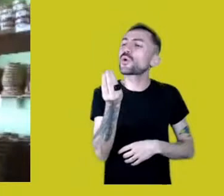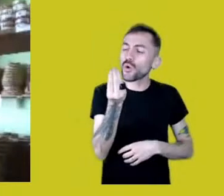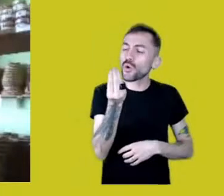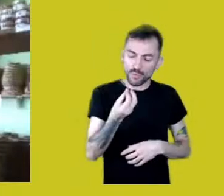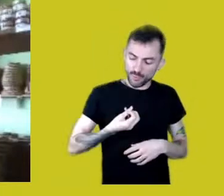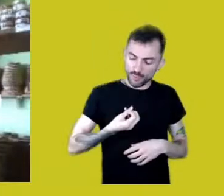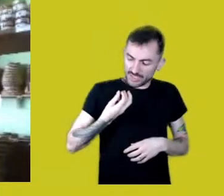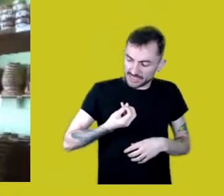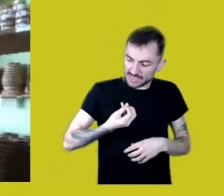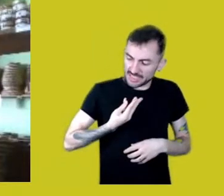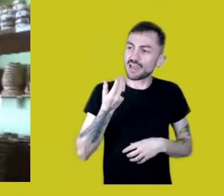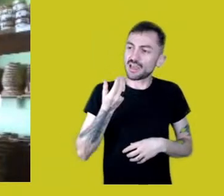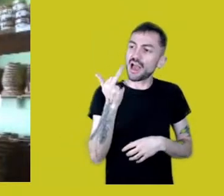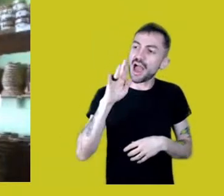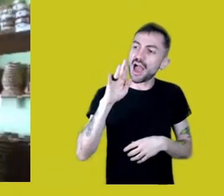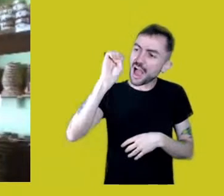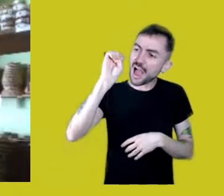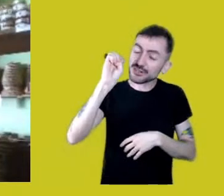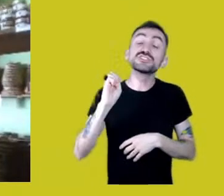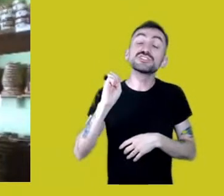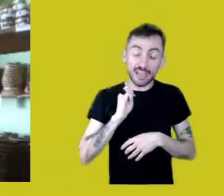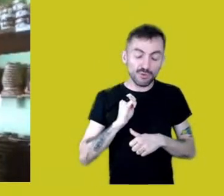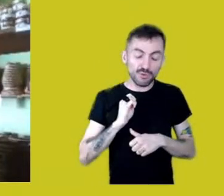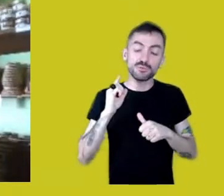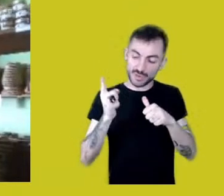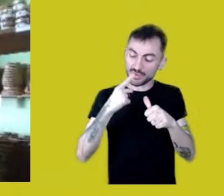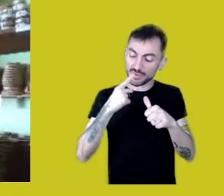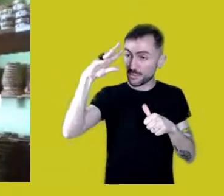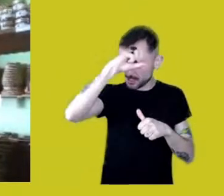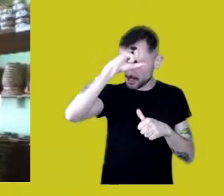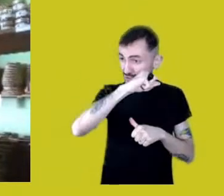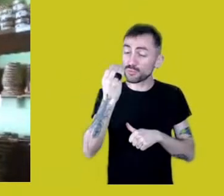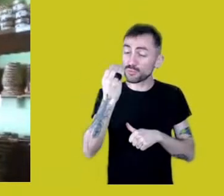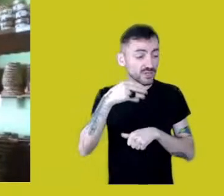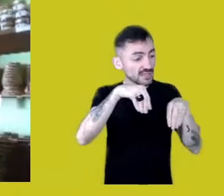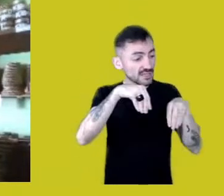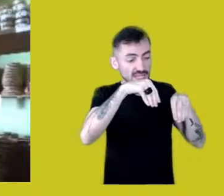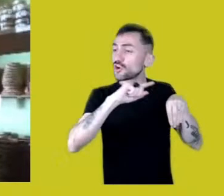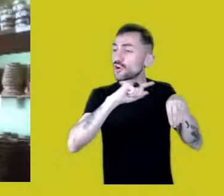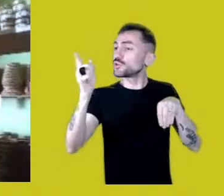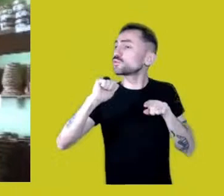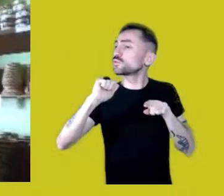also to talk about the violation of our territories,